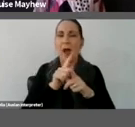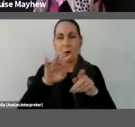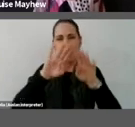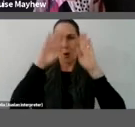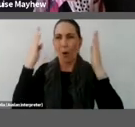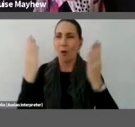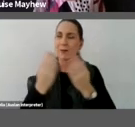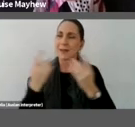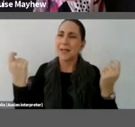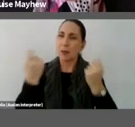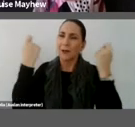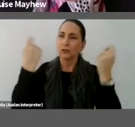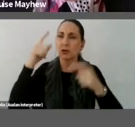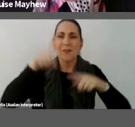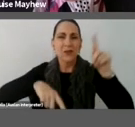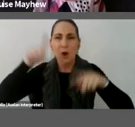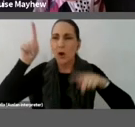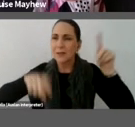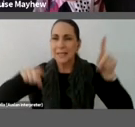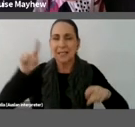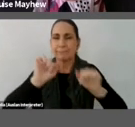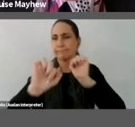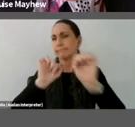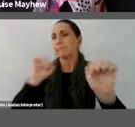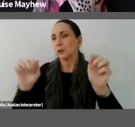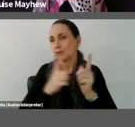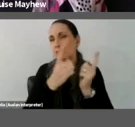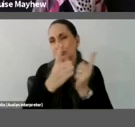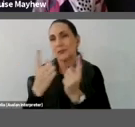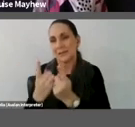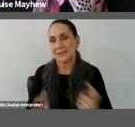diversity and difference here.